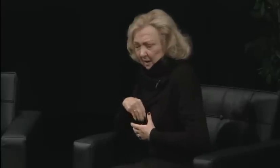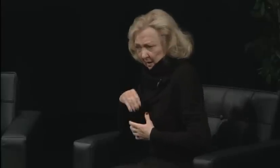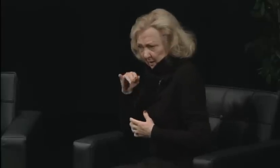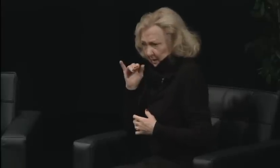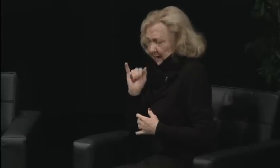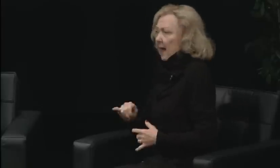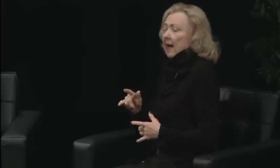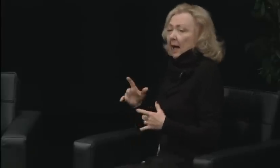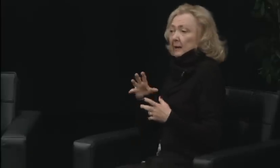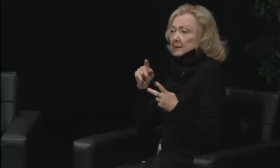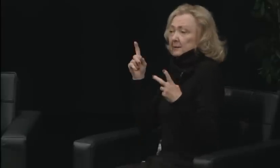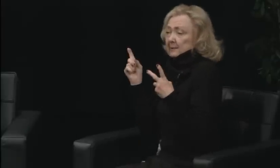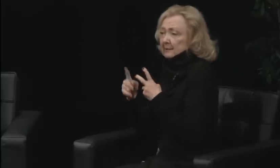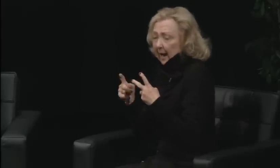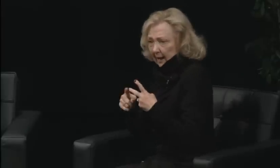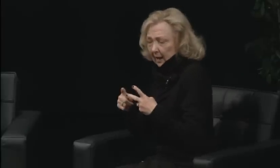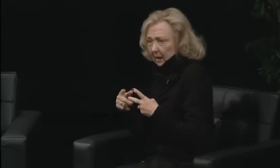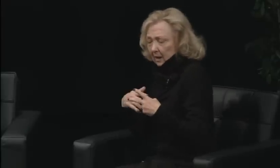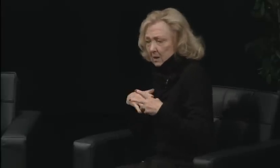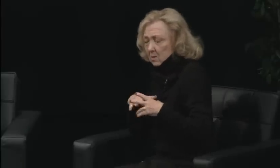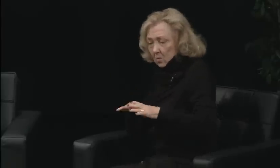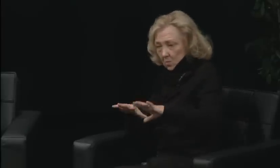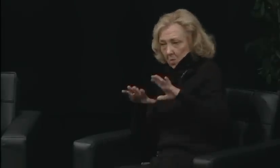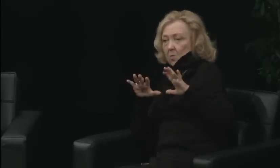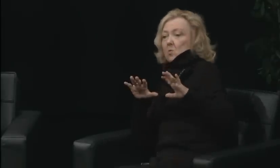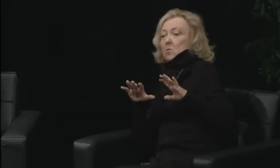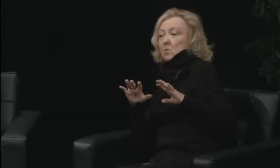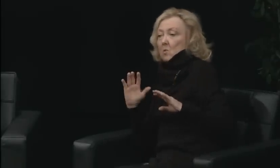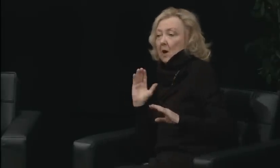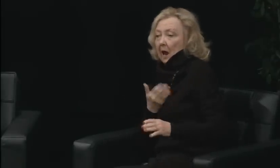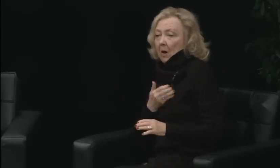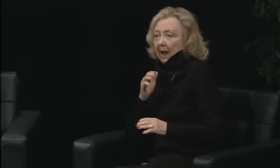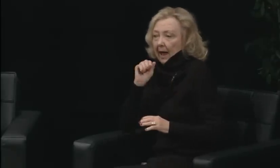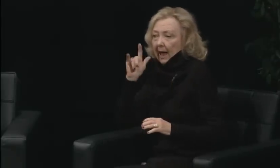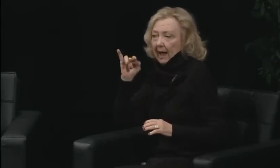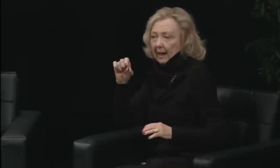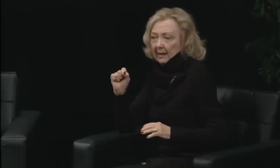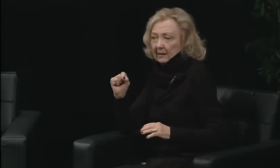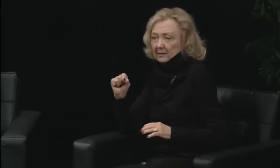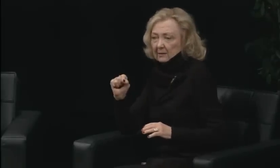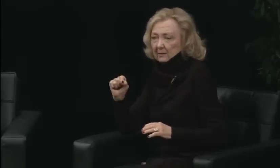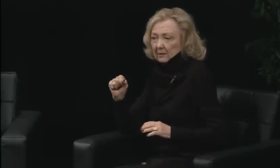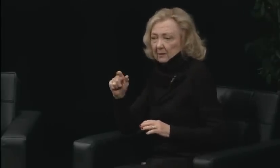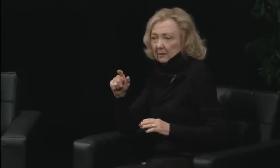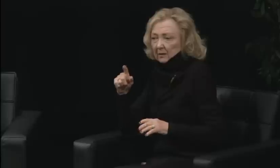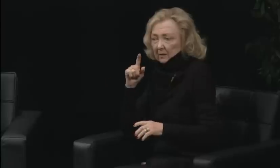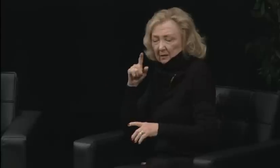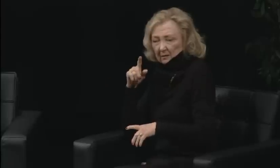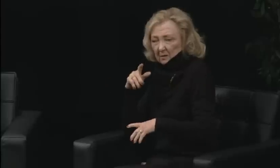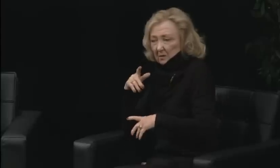And every single morning, you know, we just hoped